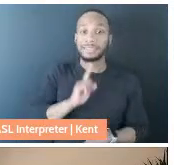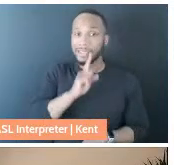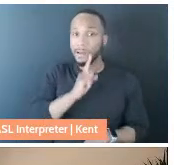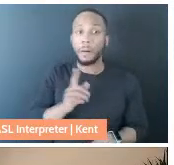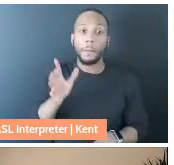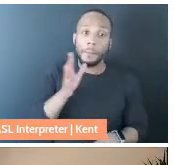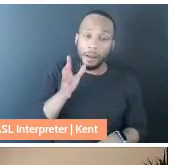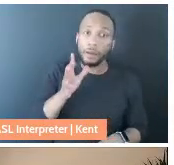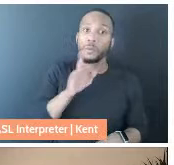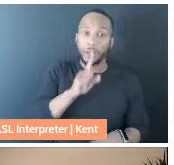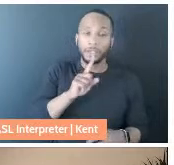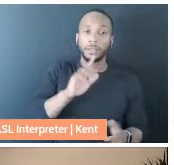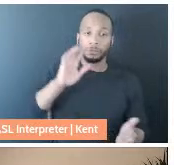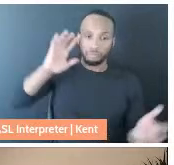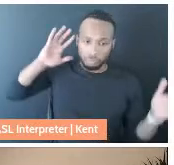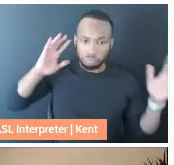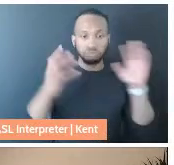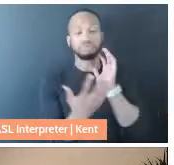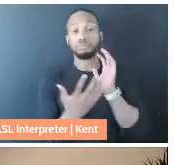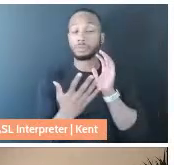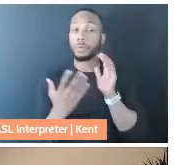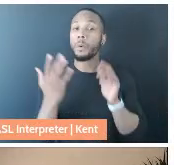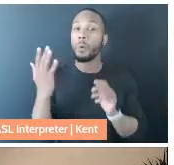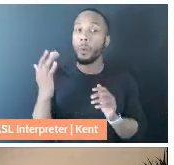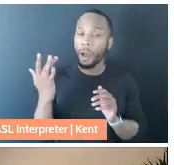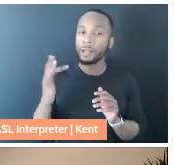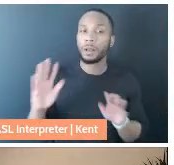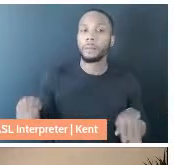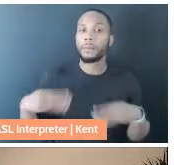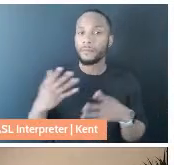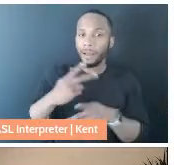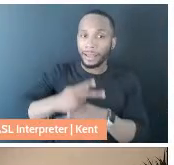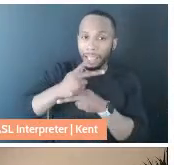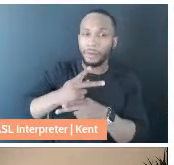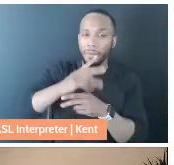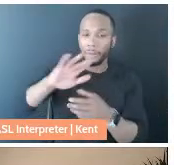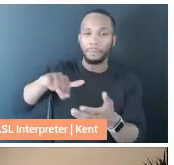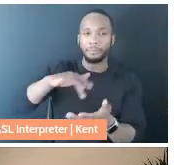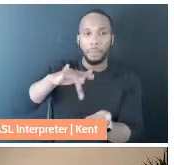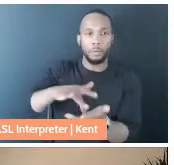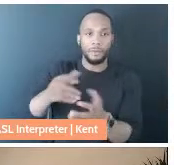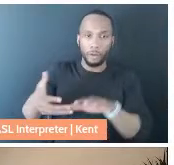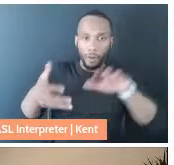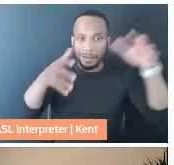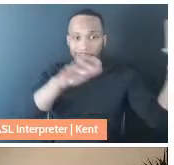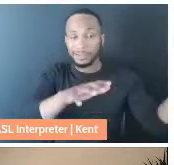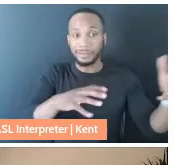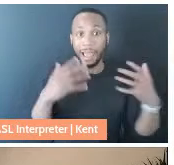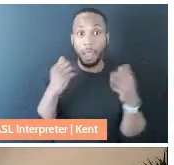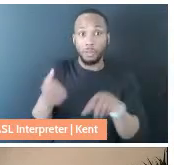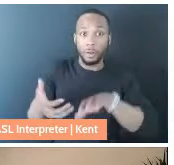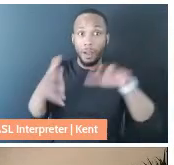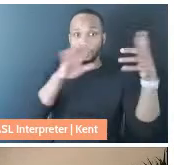I could provide care in the midst of a crisis, a health crisis that my mom was going through.